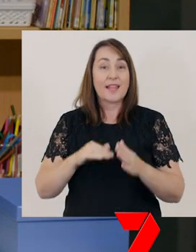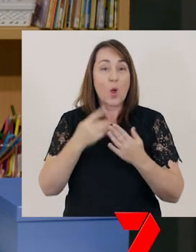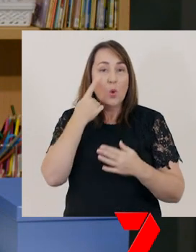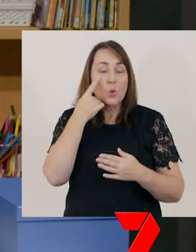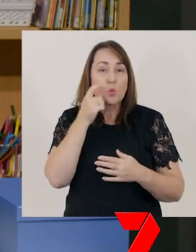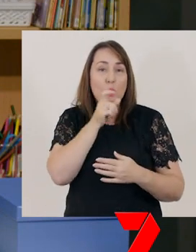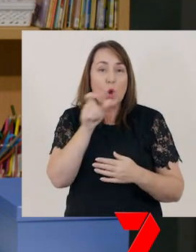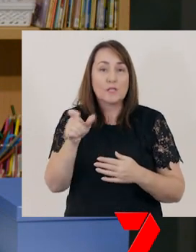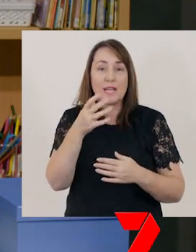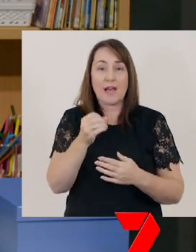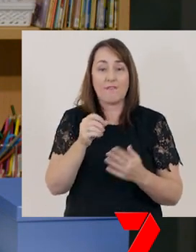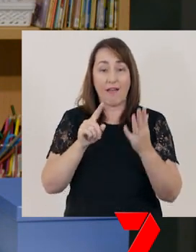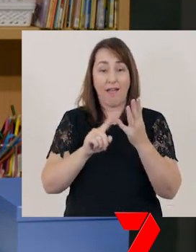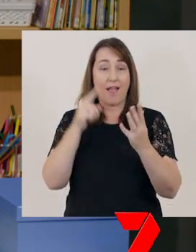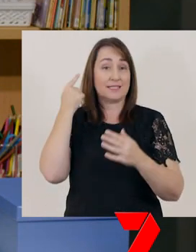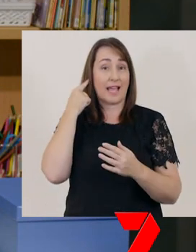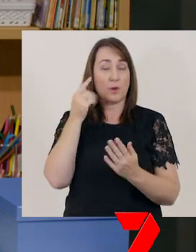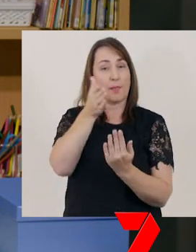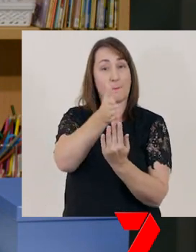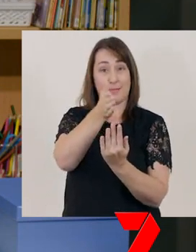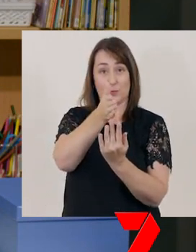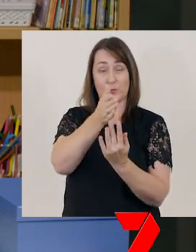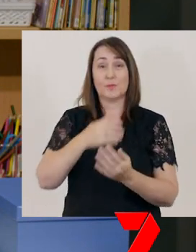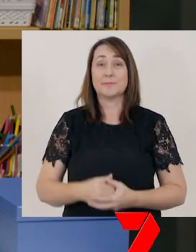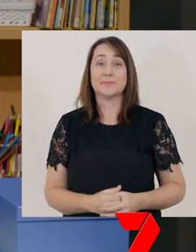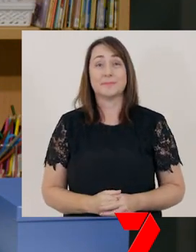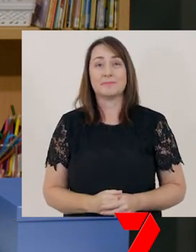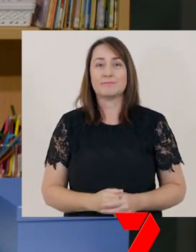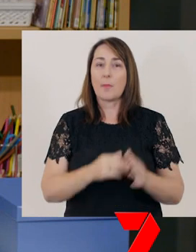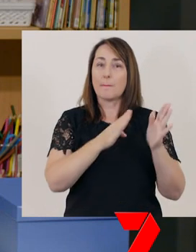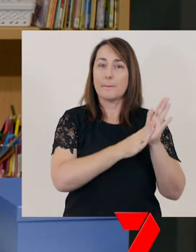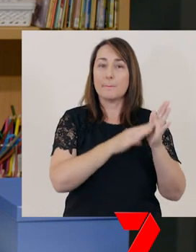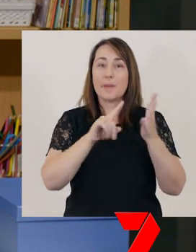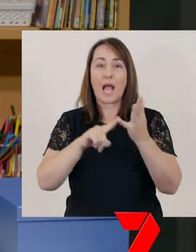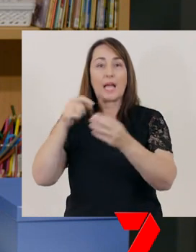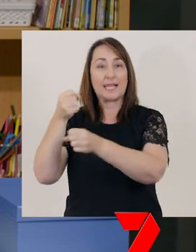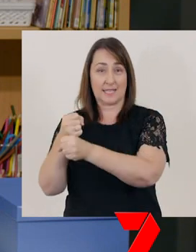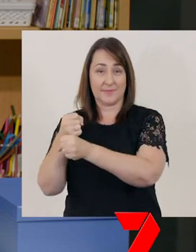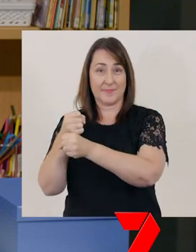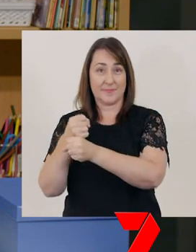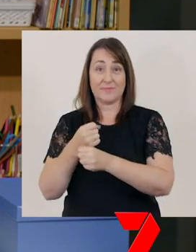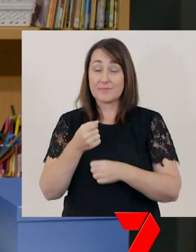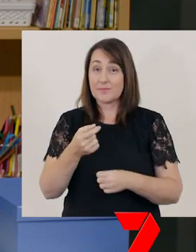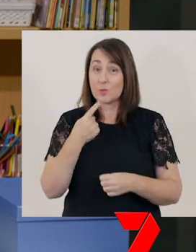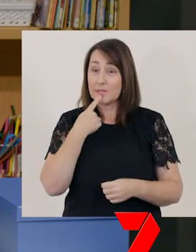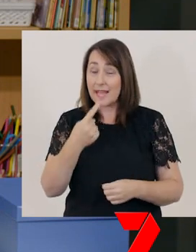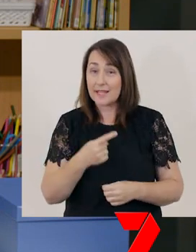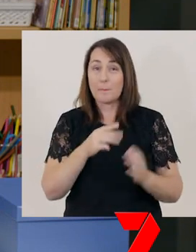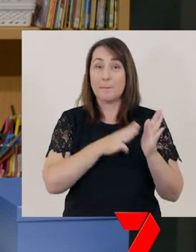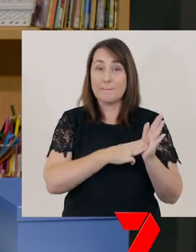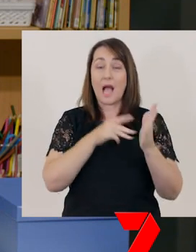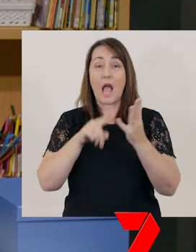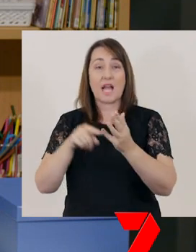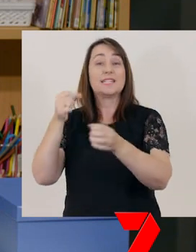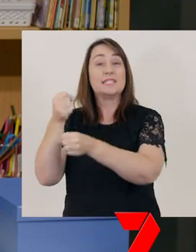These are ‘mug’. Say the word with me -‘m-u-g’.